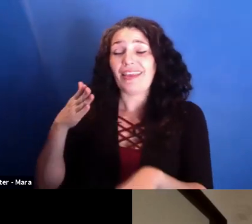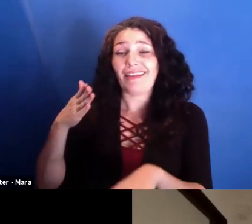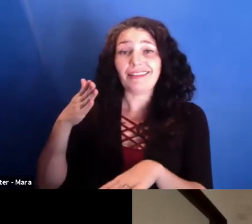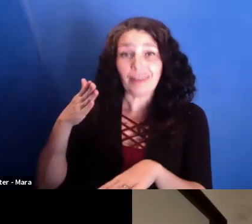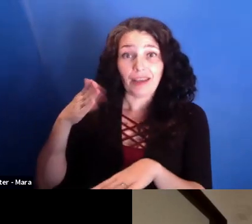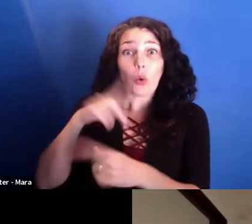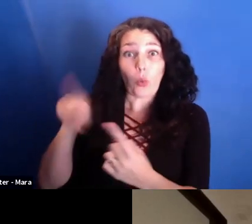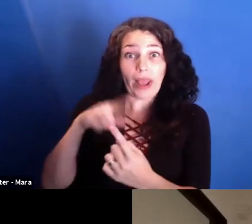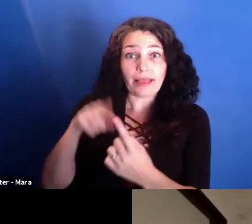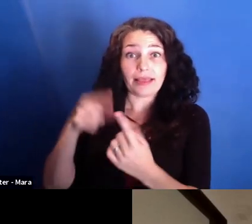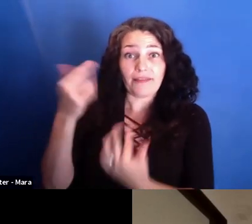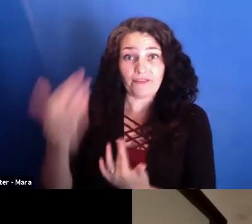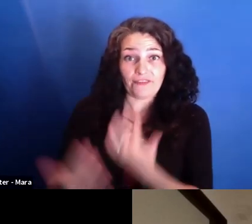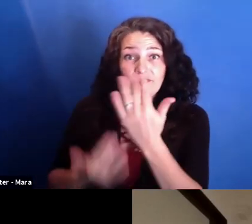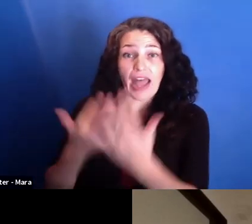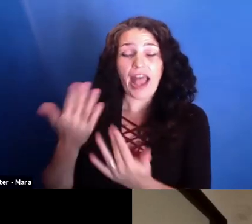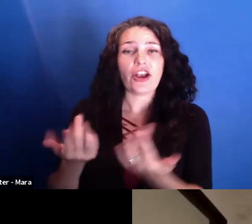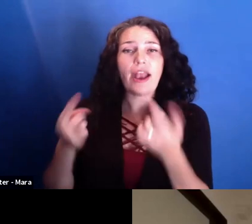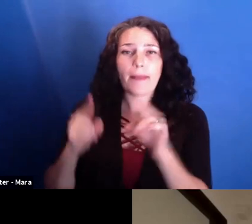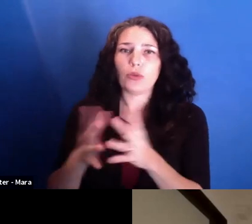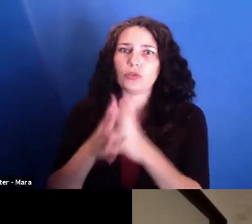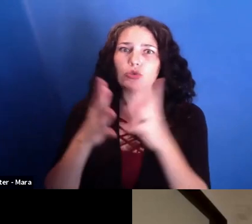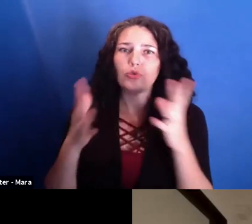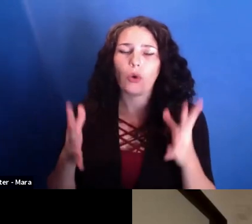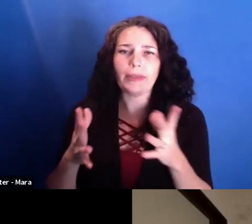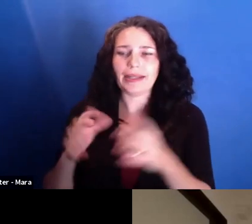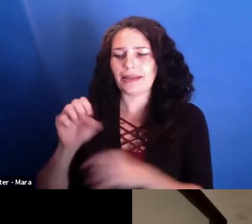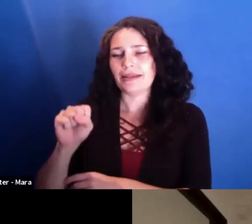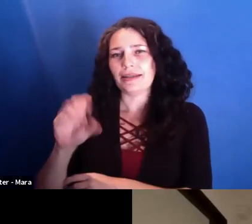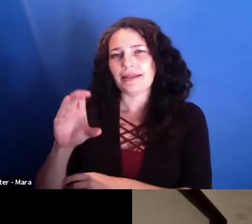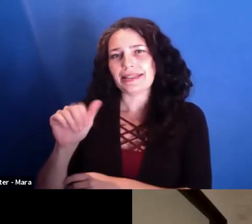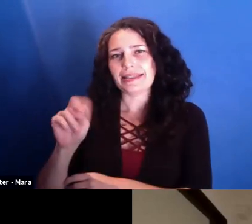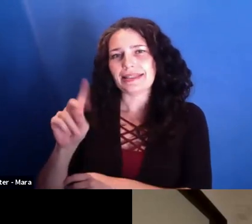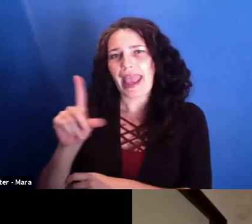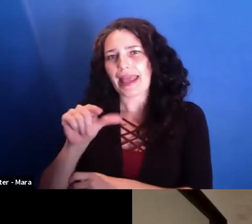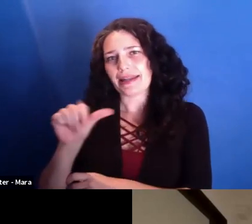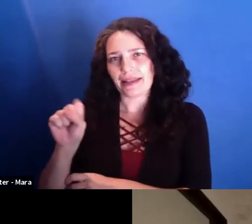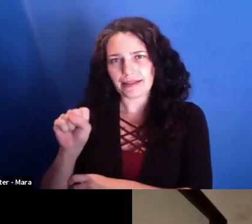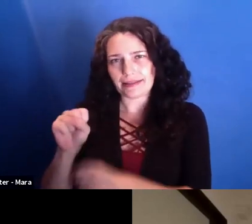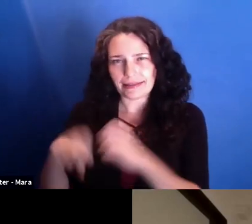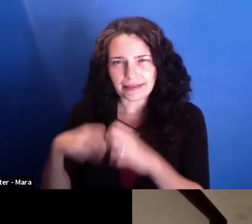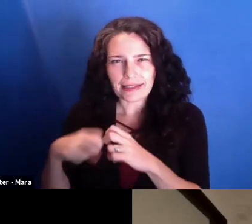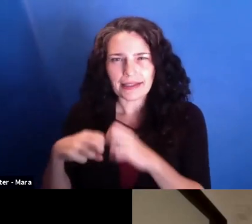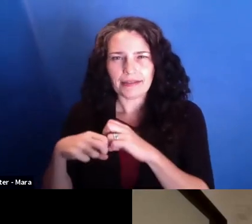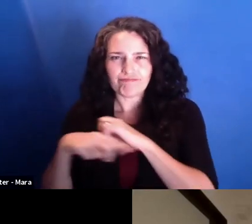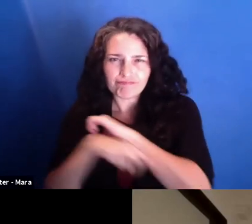already in place about their corruption, about the fact that they were-- the prime minister.